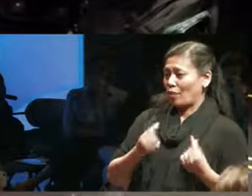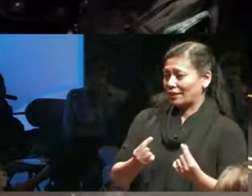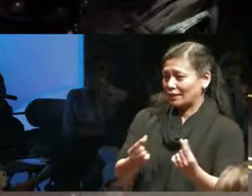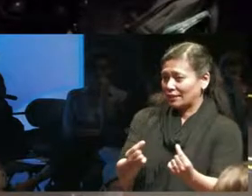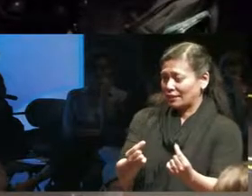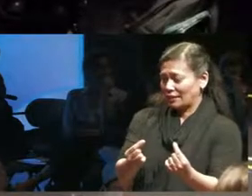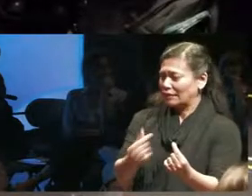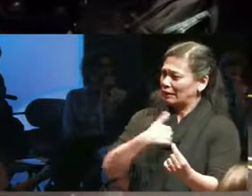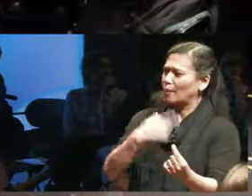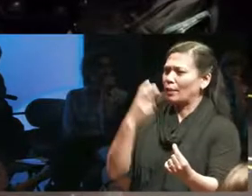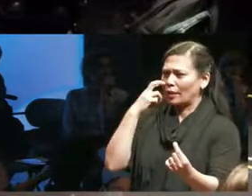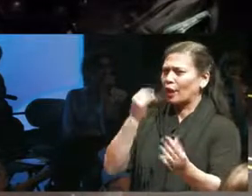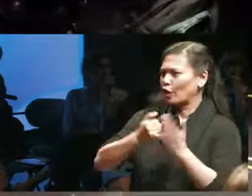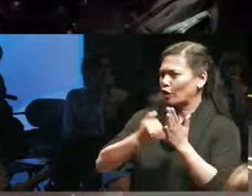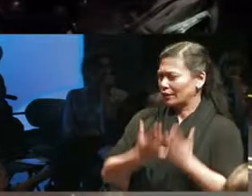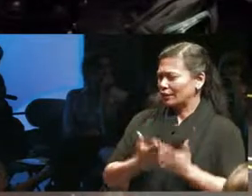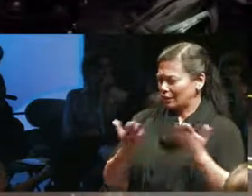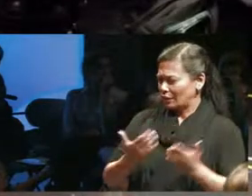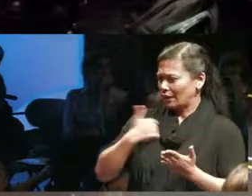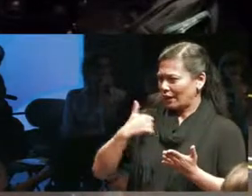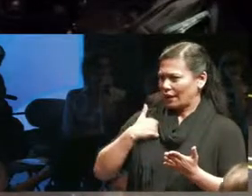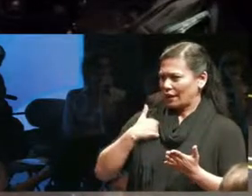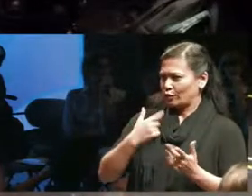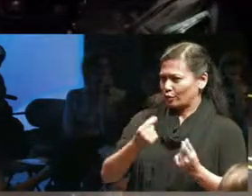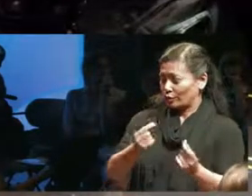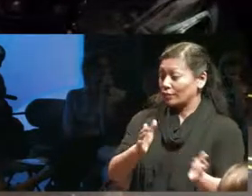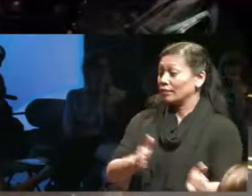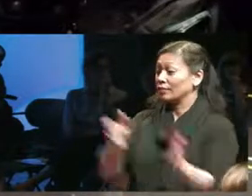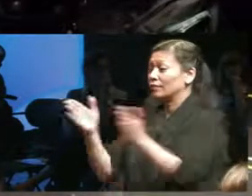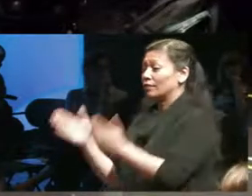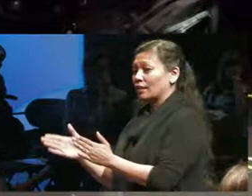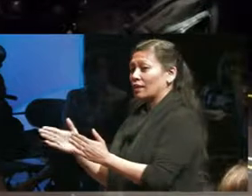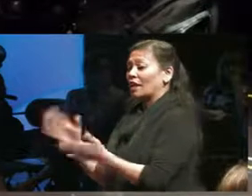blind artist in Canada versus my practice as a blind artist in the UK